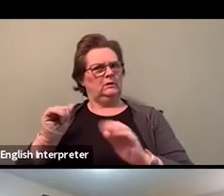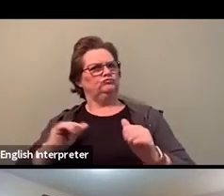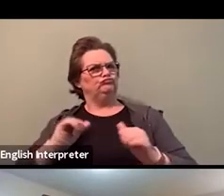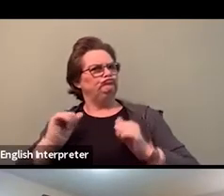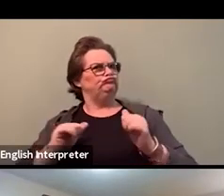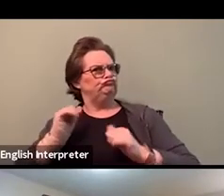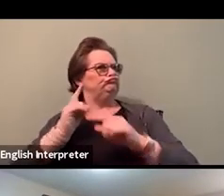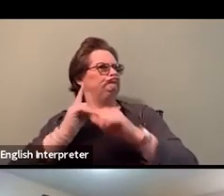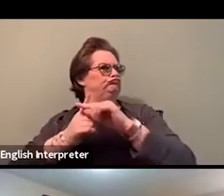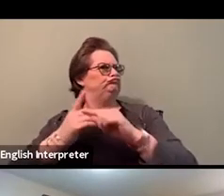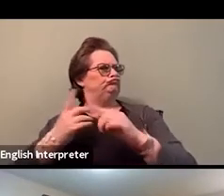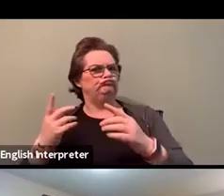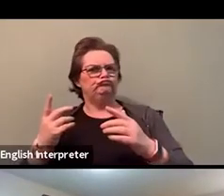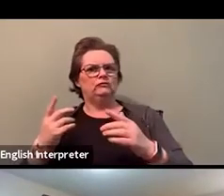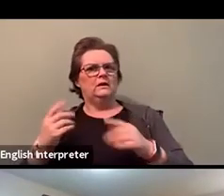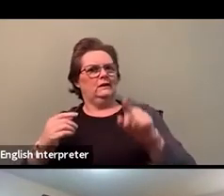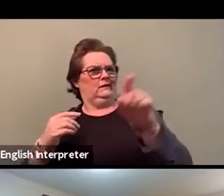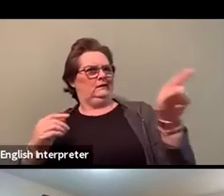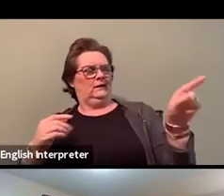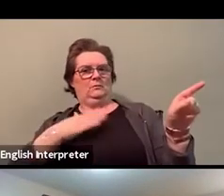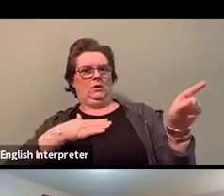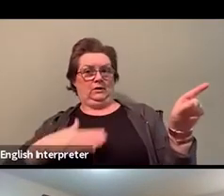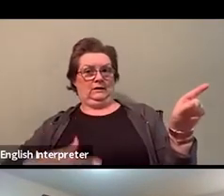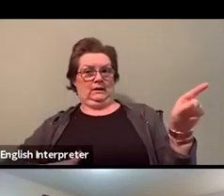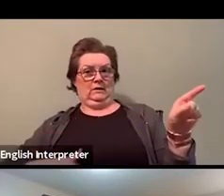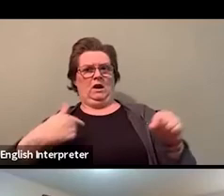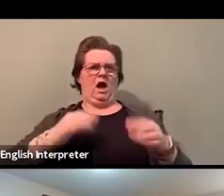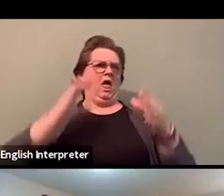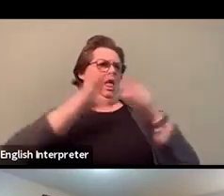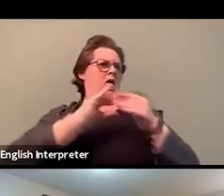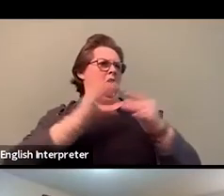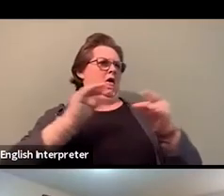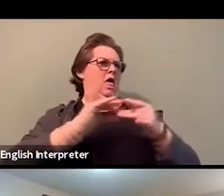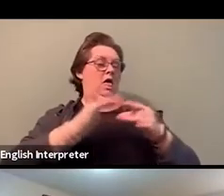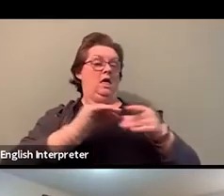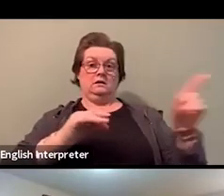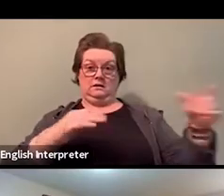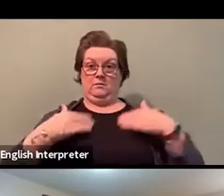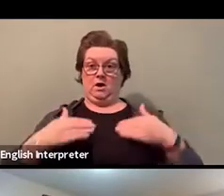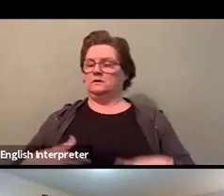You see their body language, "Oh, you know," when I speak sometimes